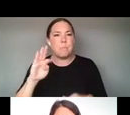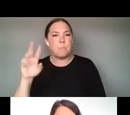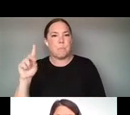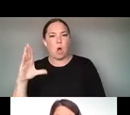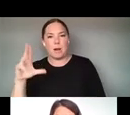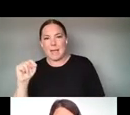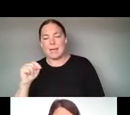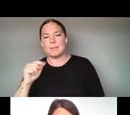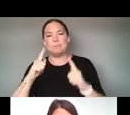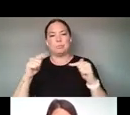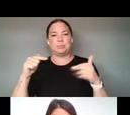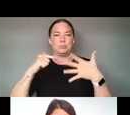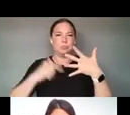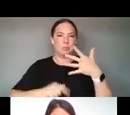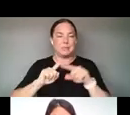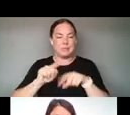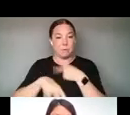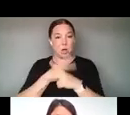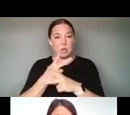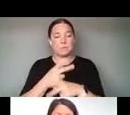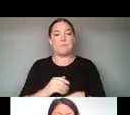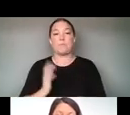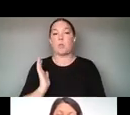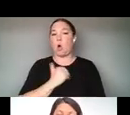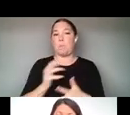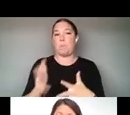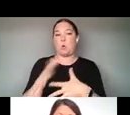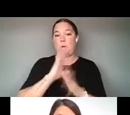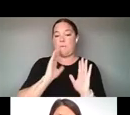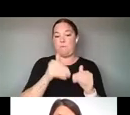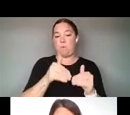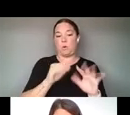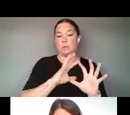OUR FUNDING PRIORITIES ARE REALLY FOCUSED ON TWO AREAS - THAT WOULD BE ARTISTIC AND